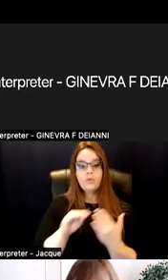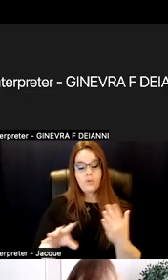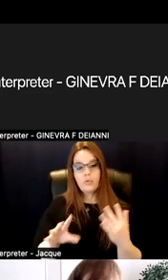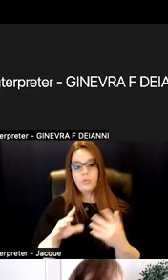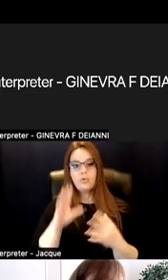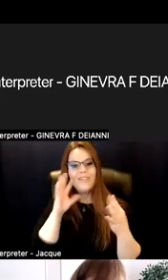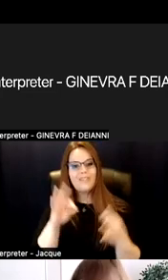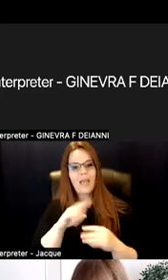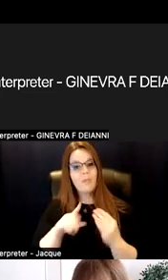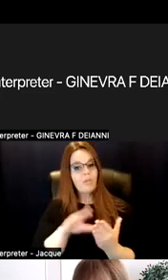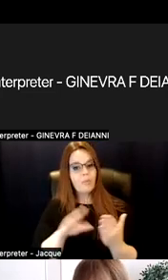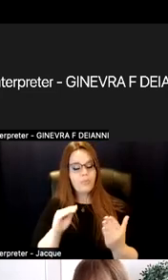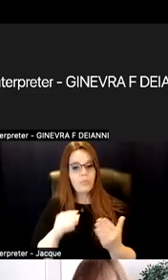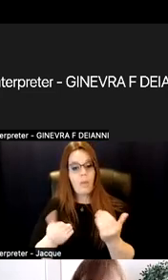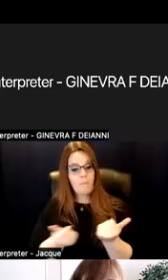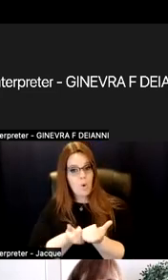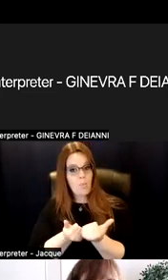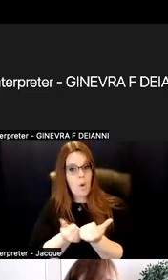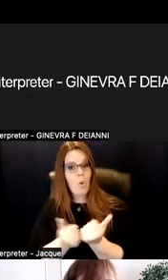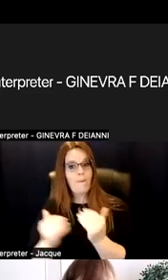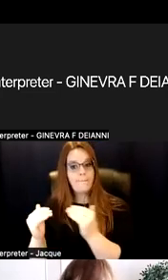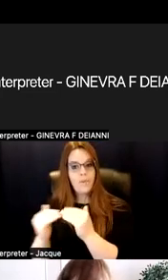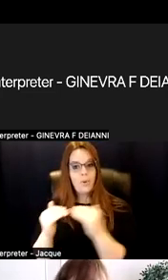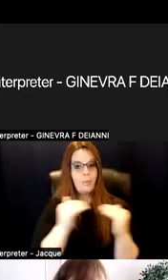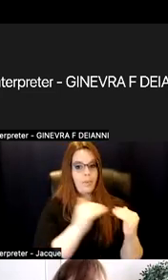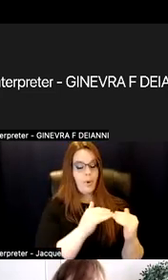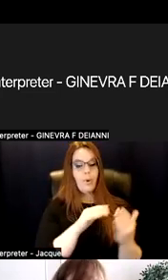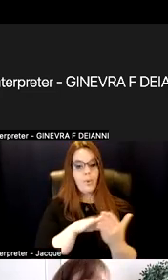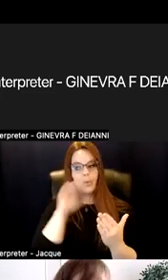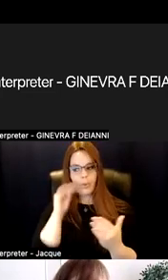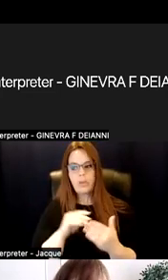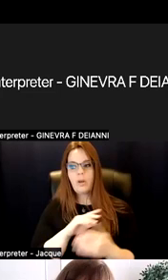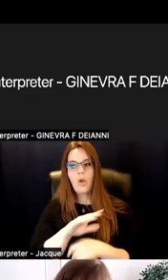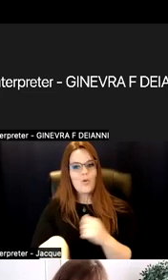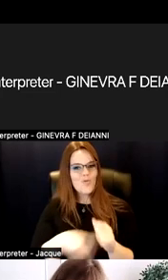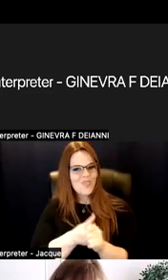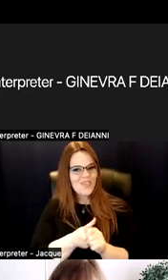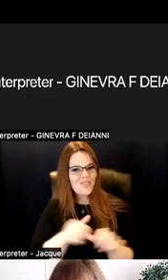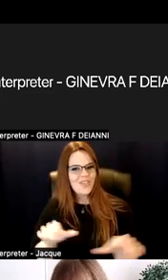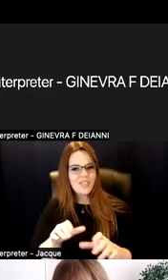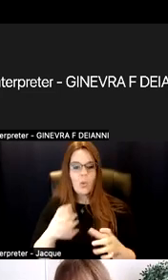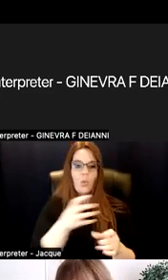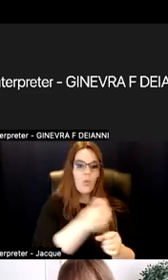promoting peer-to-peer learning, and mutually reinforcing activities. It's a win-win for everyone when you engage in it.